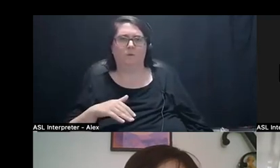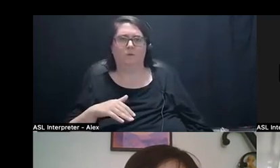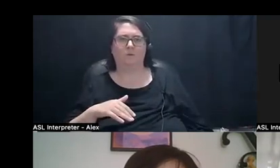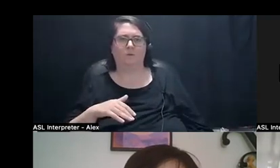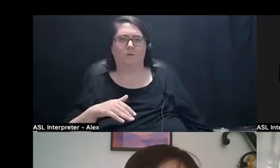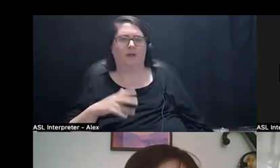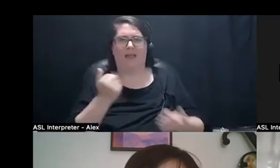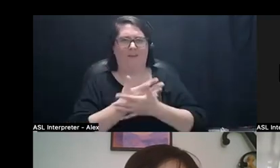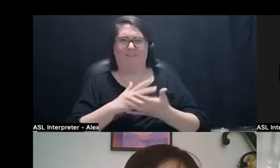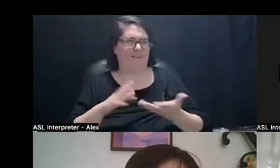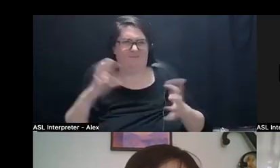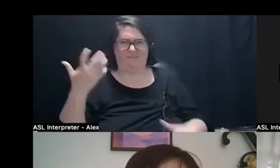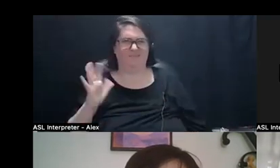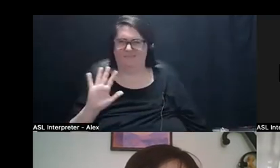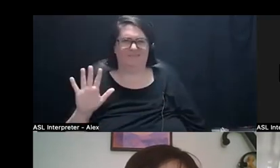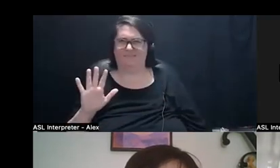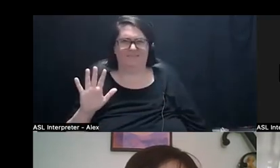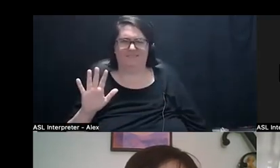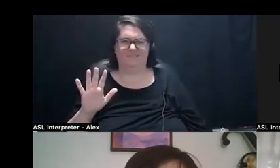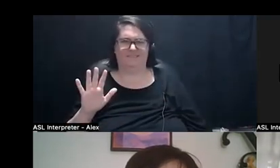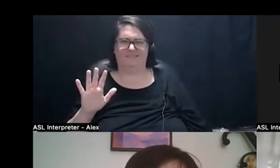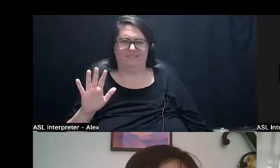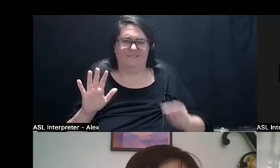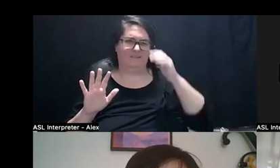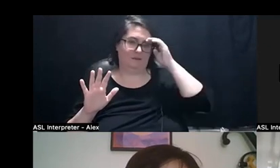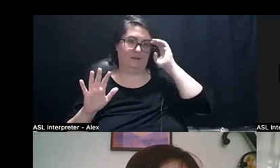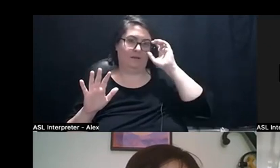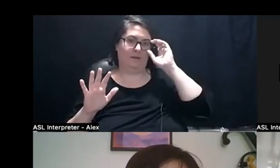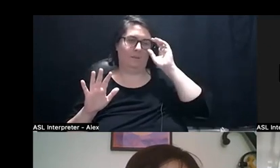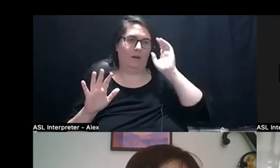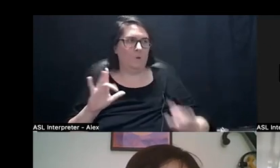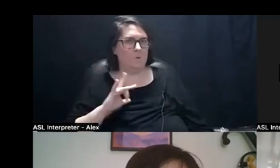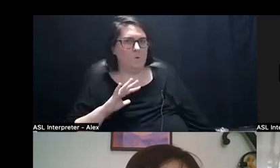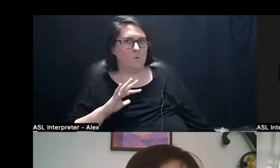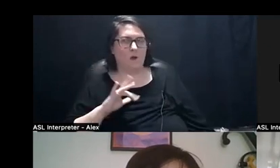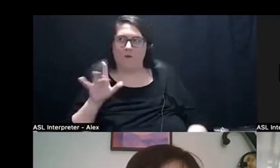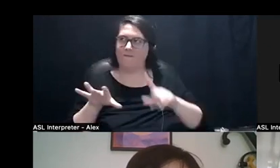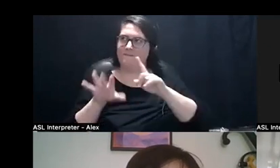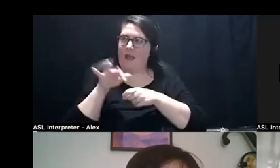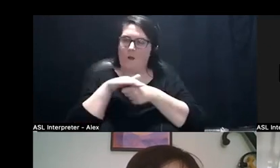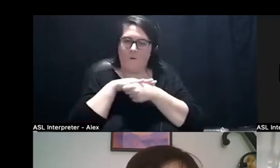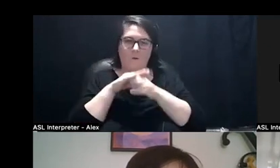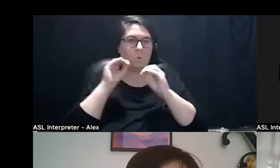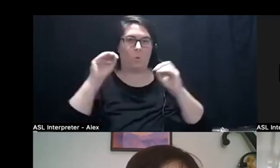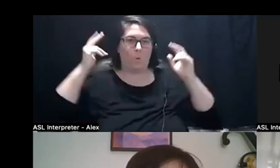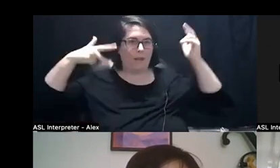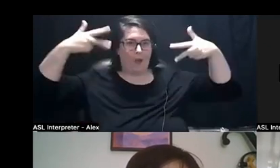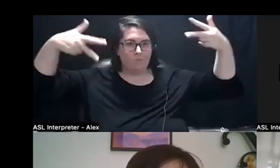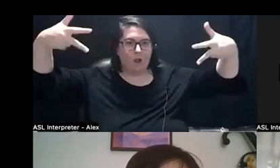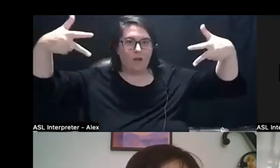All the things are fucked. But also like what brilliance of like, finding a place where there's no cameras. Where you figured that out.